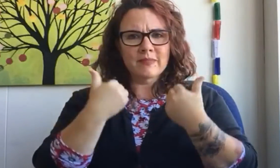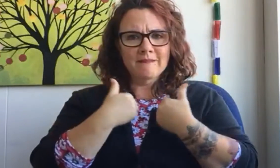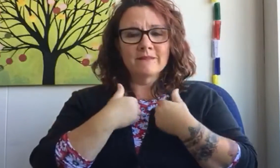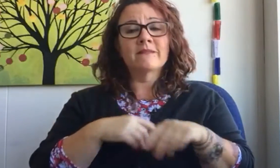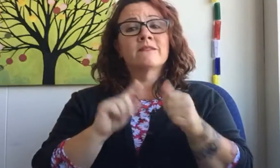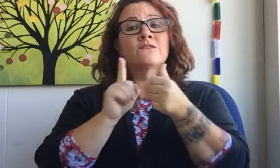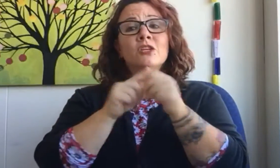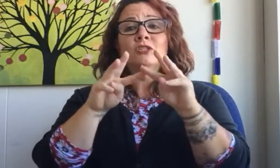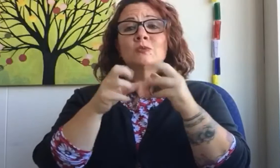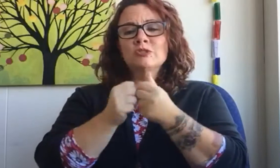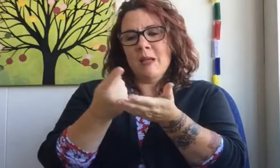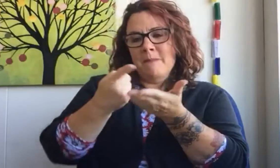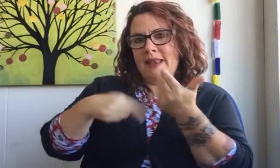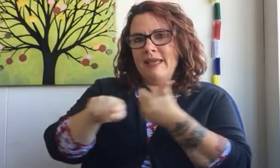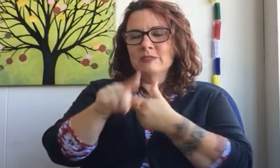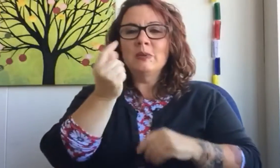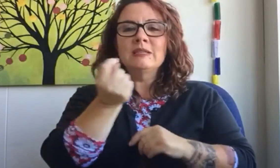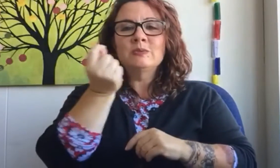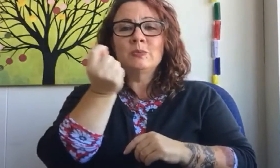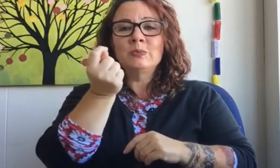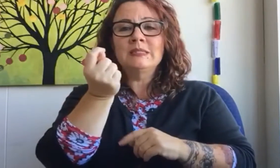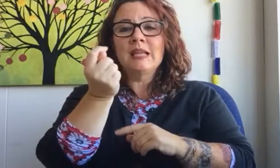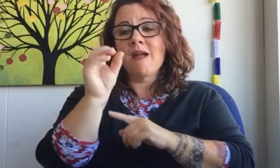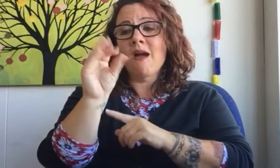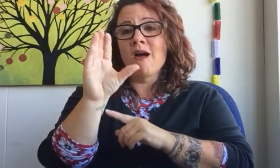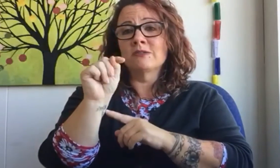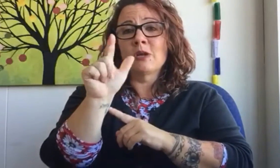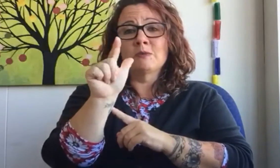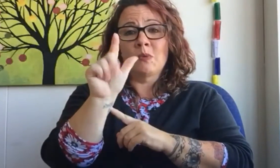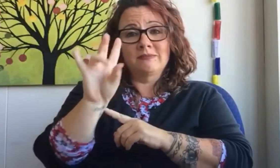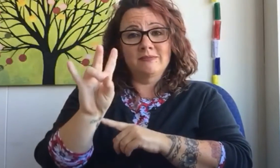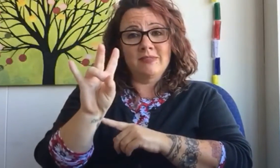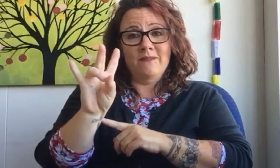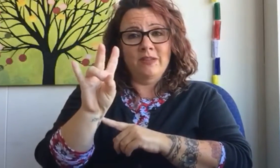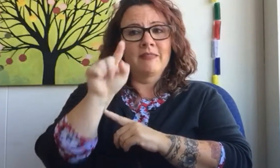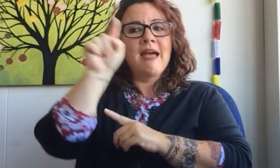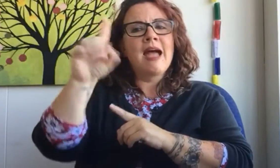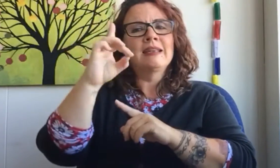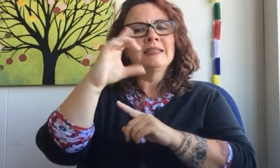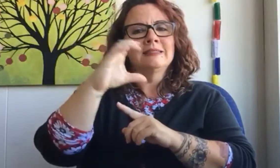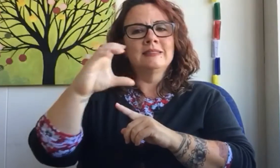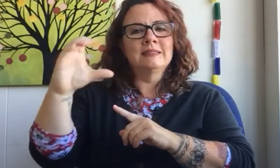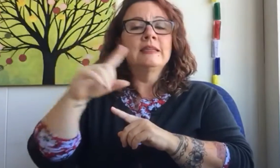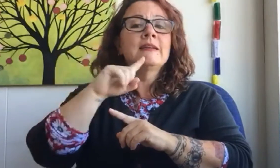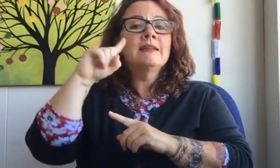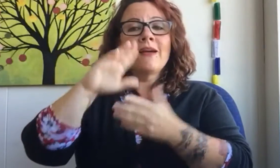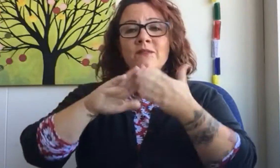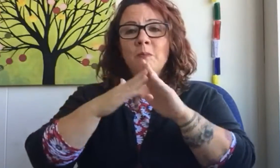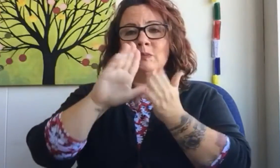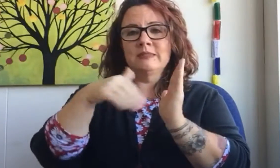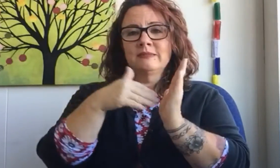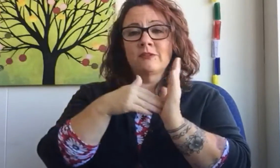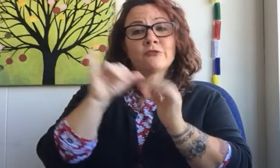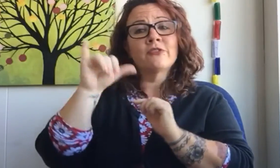the first workshop is next week Tuesday, October 27th at DCC Deaf Community Center